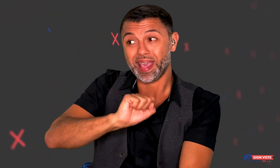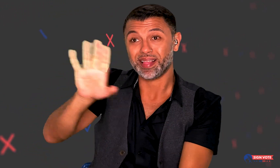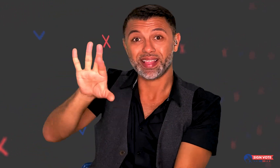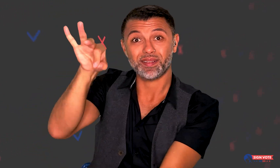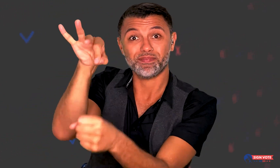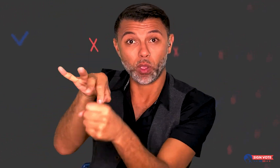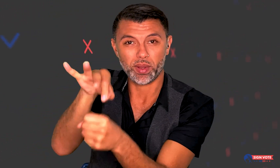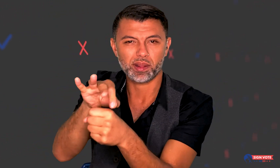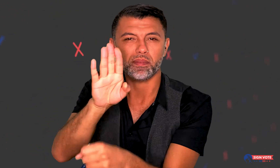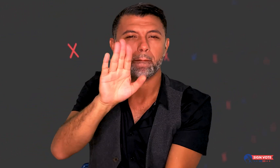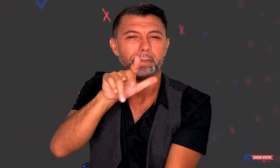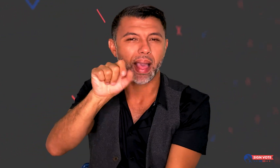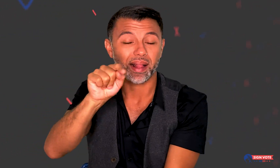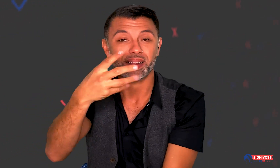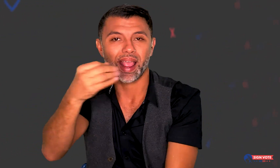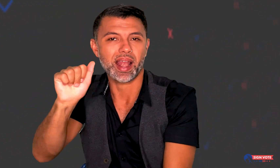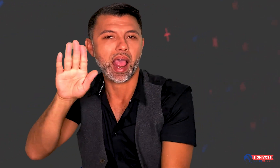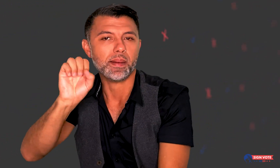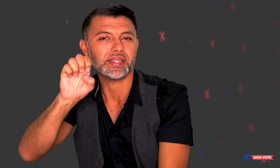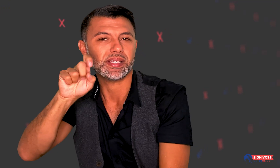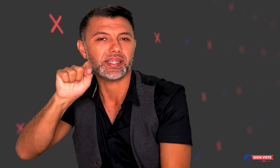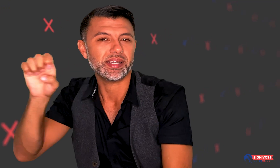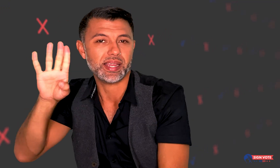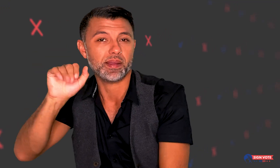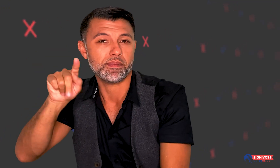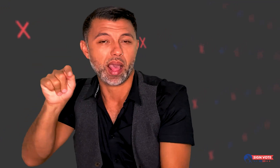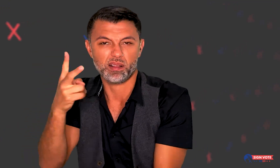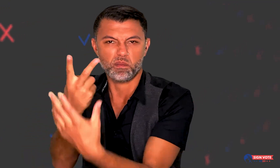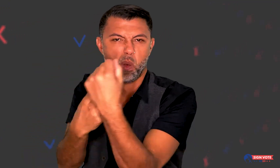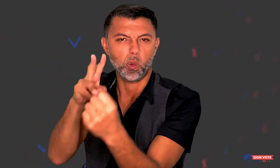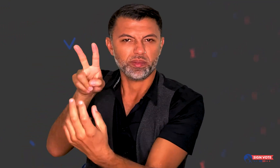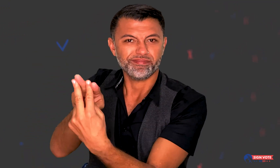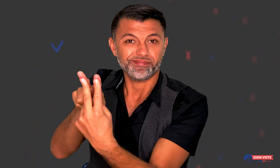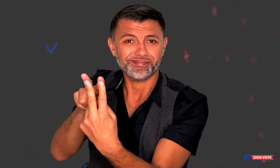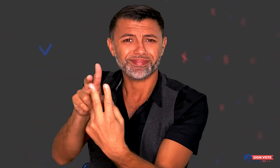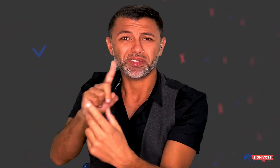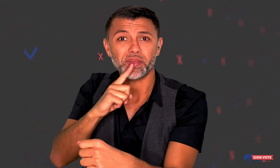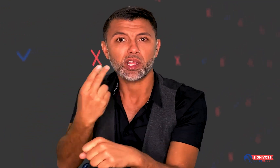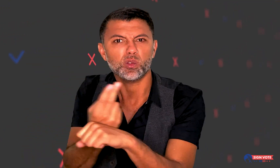regarding mail-in or absentee ballots.